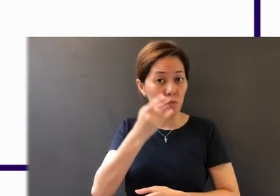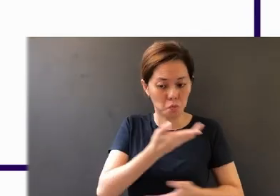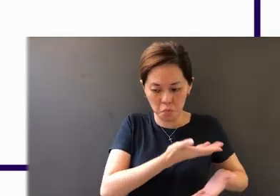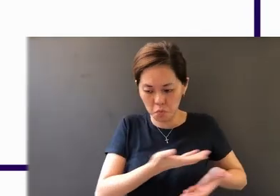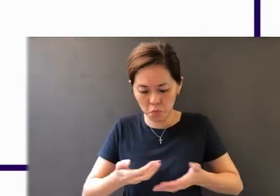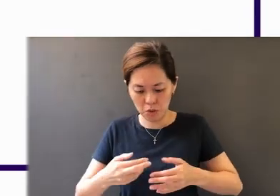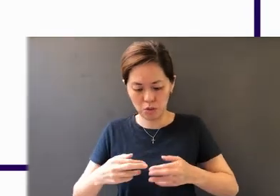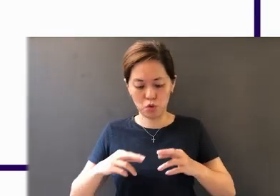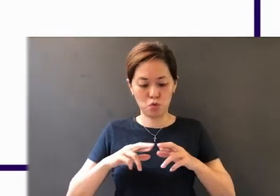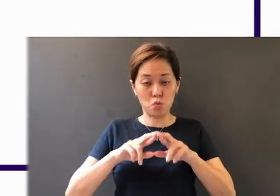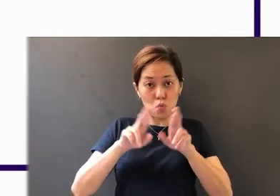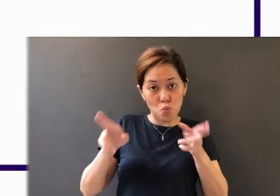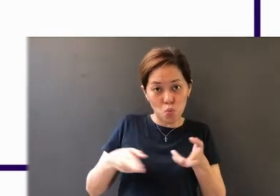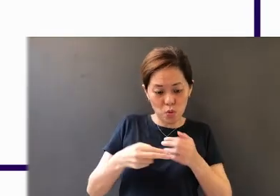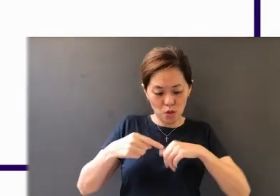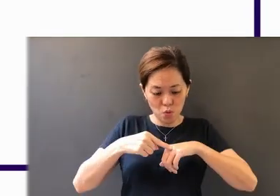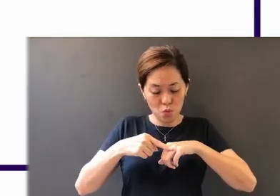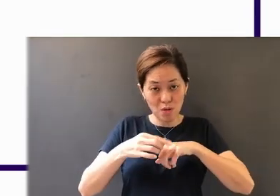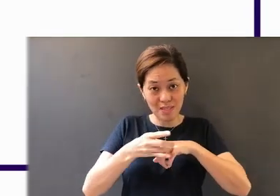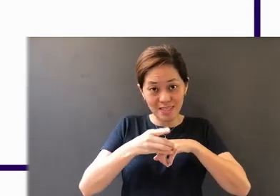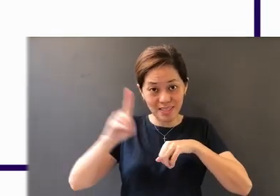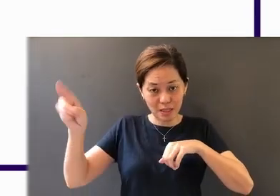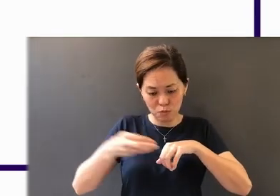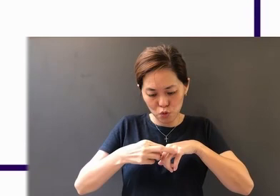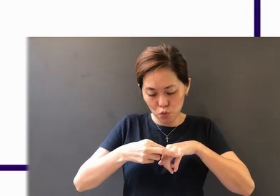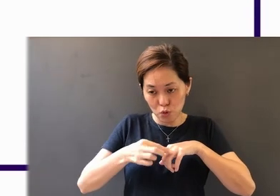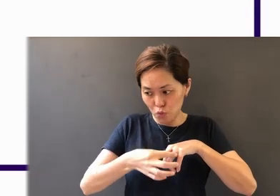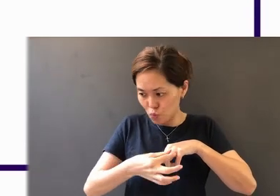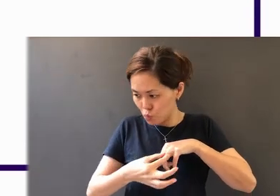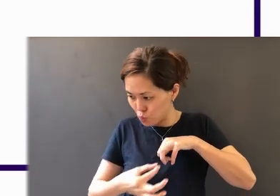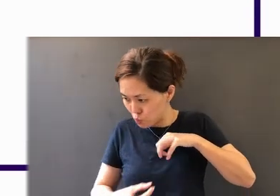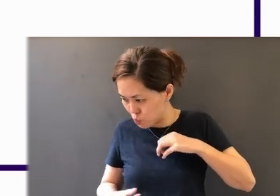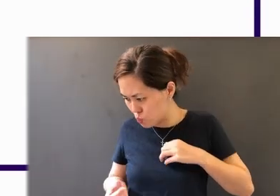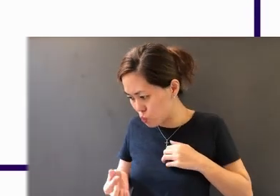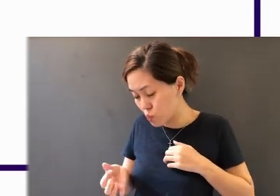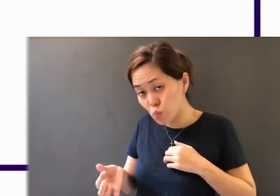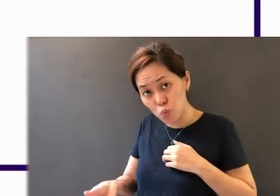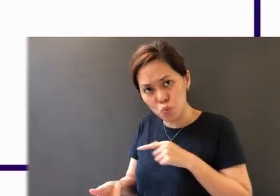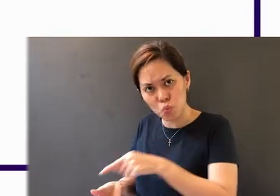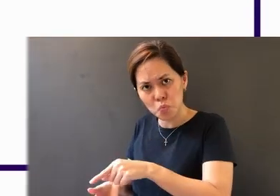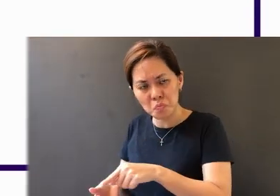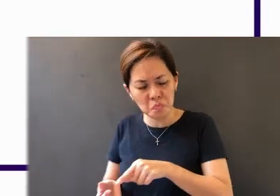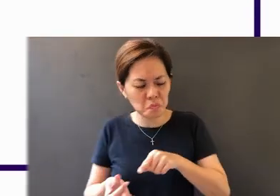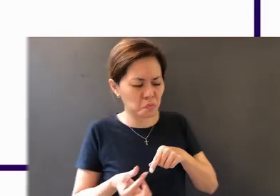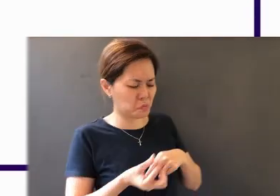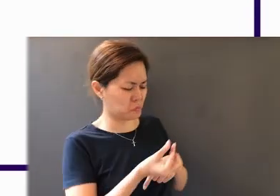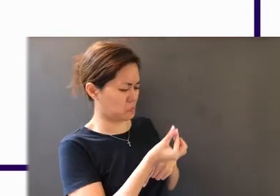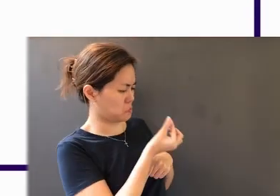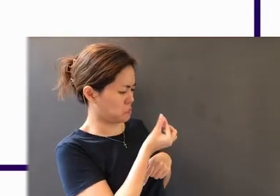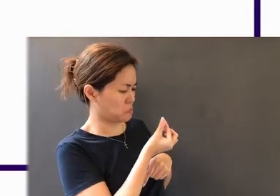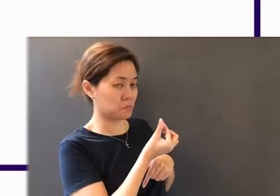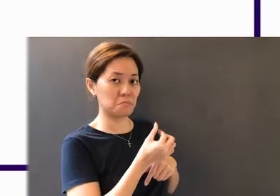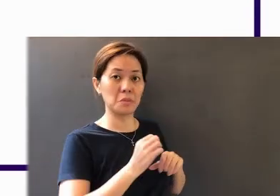a ring with a diamond to this shop, they will be able to establish, again